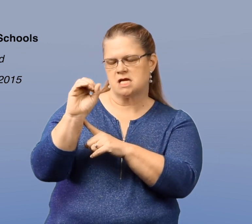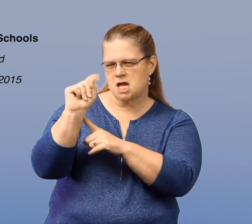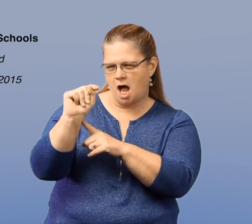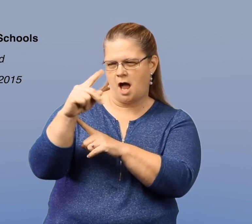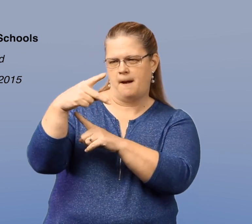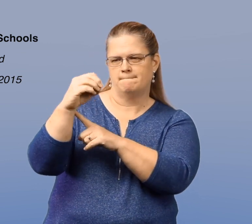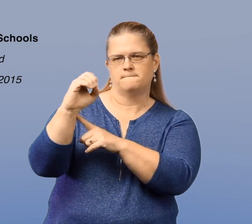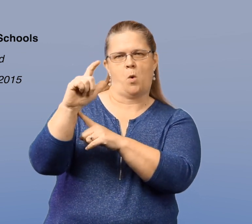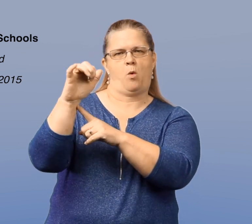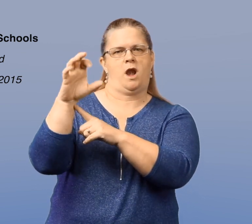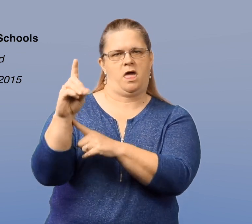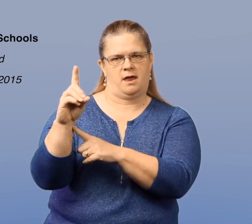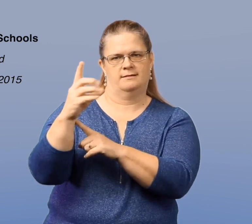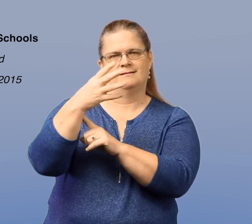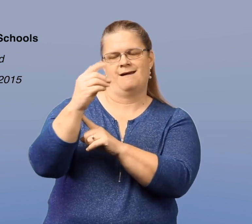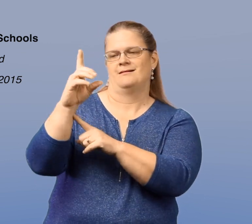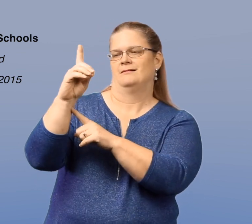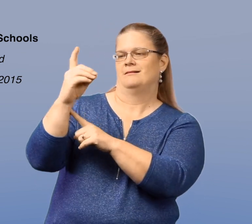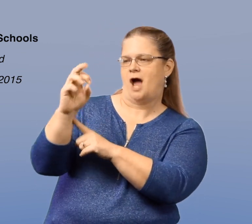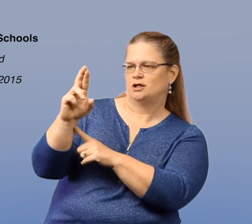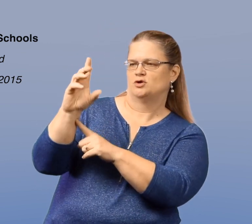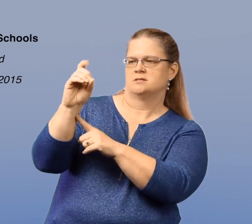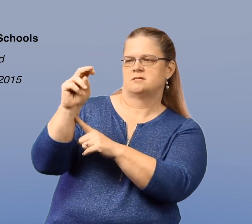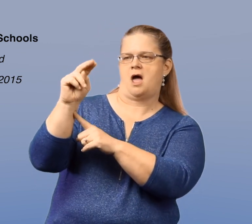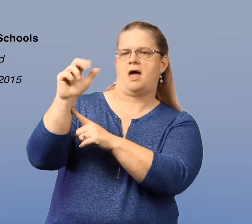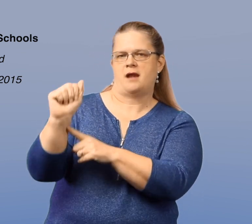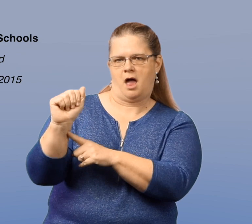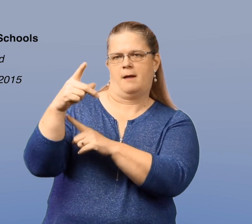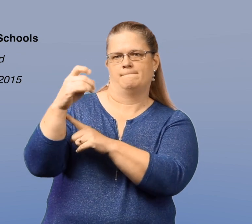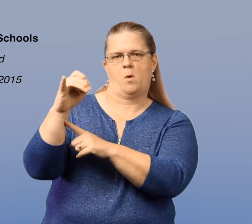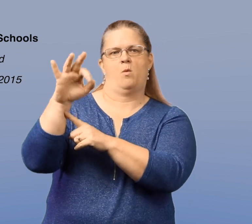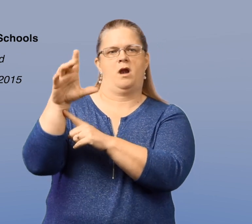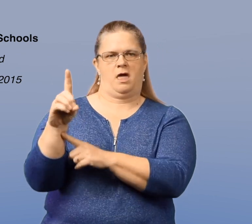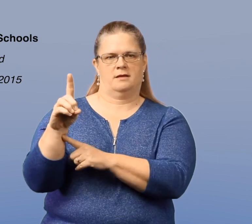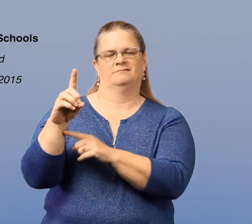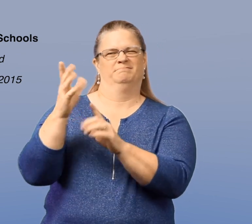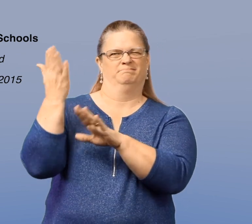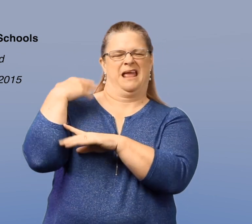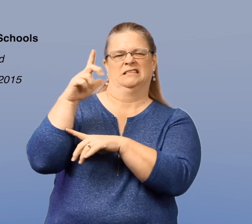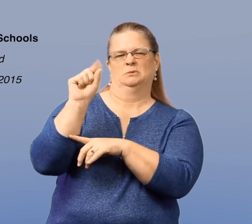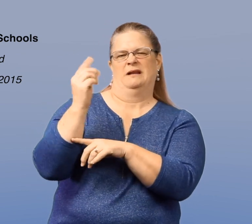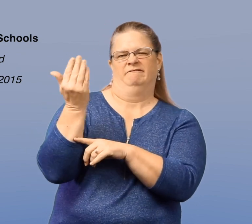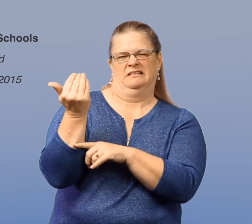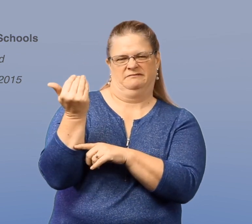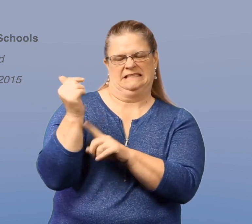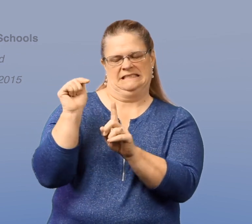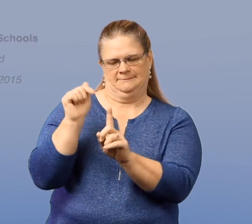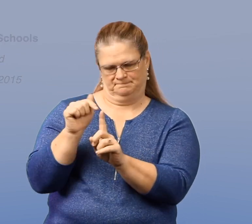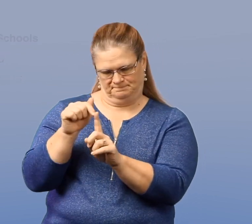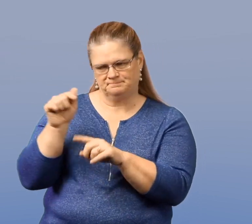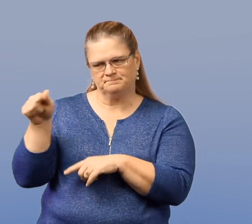by Dr. Scott Poland, as well as Dr. Donna Poland. It was published in 2015.